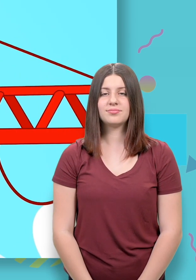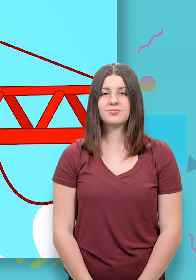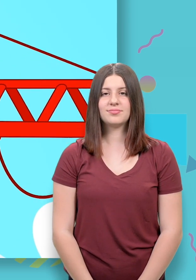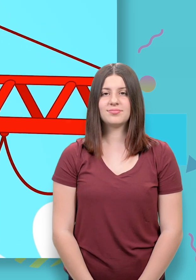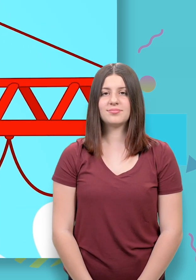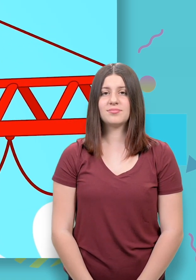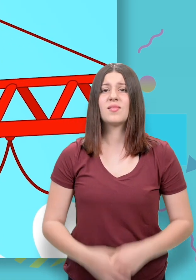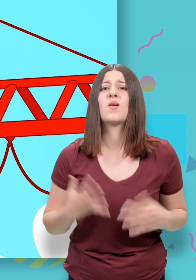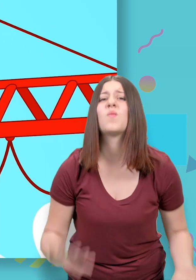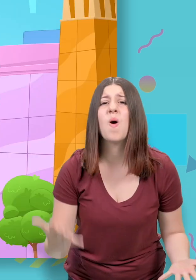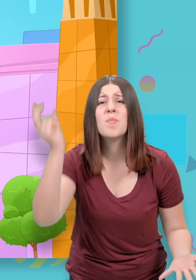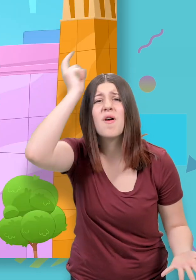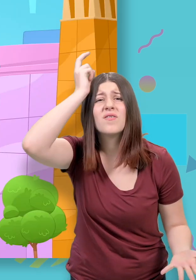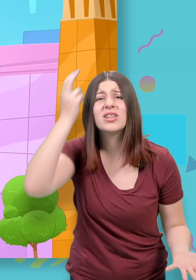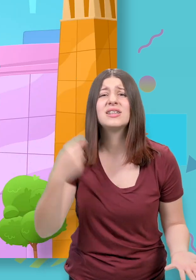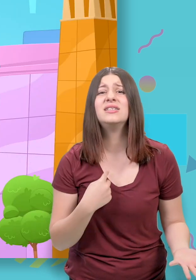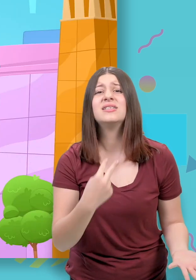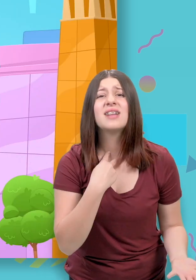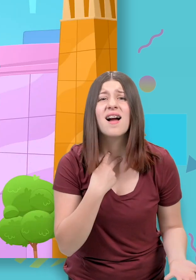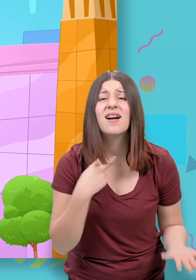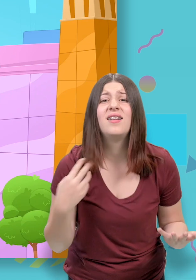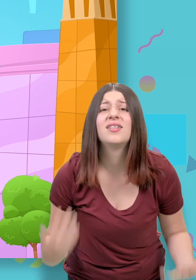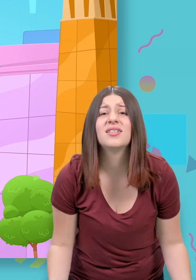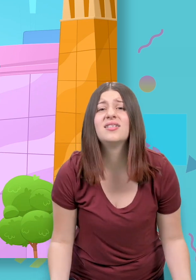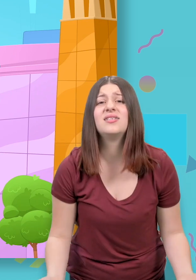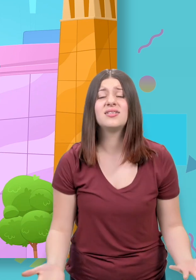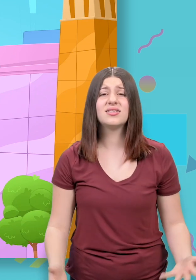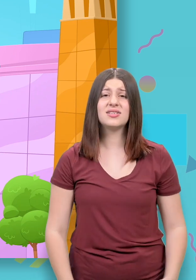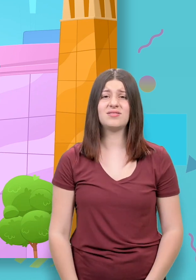(Mila) Oh no, Morphle, I'm stuck!